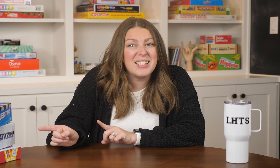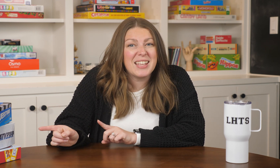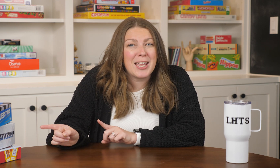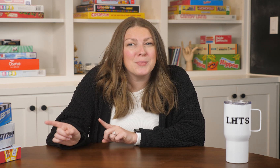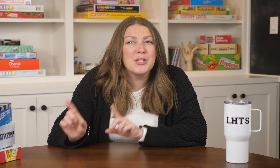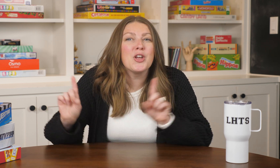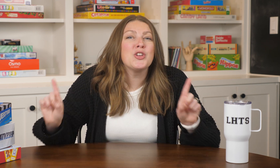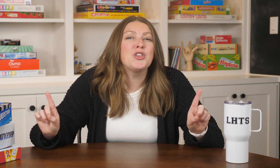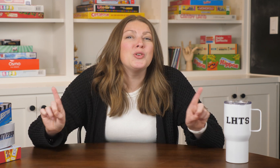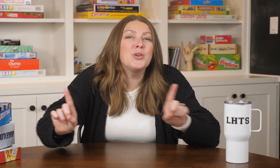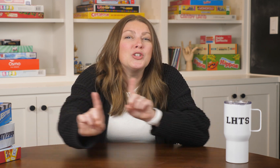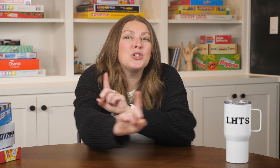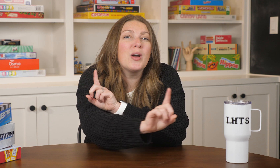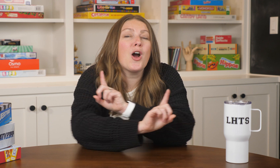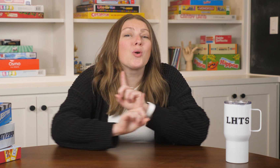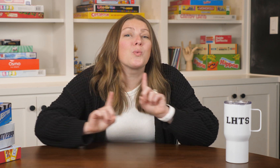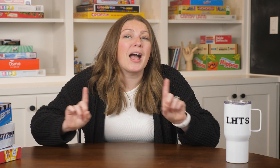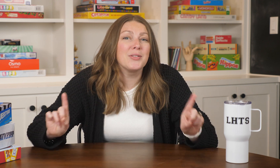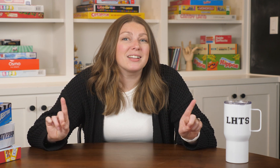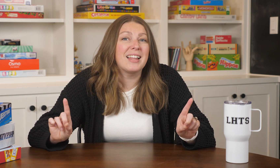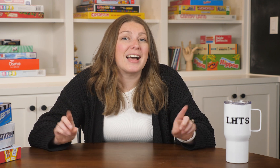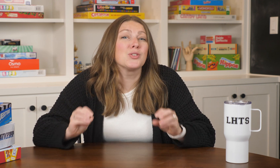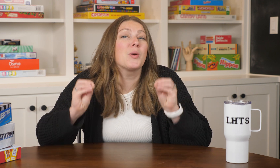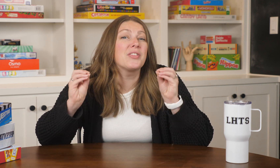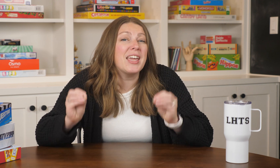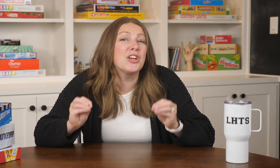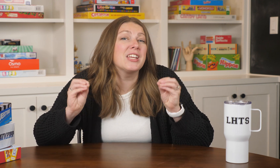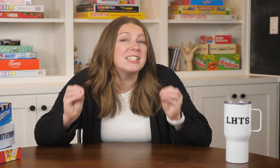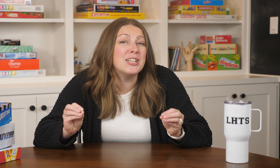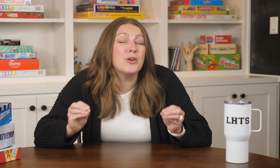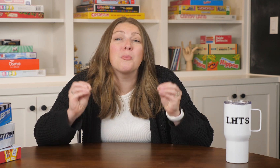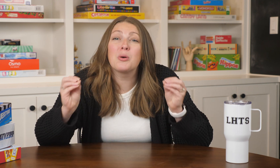these games you could do it around the class where they could continue